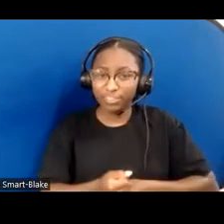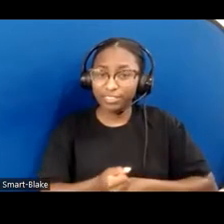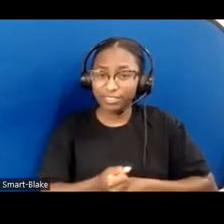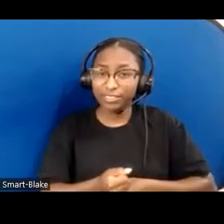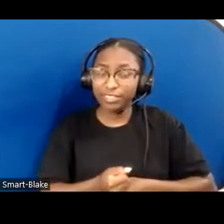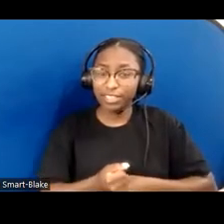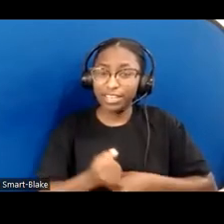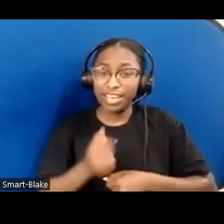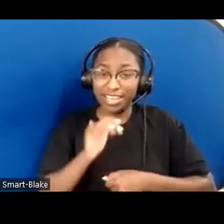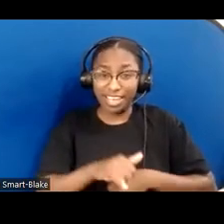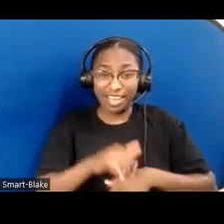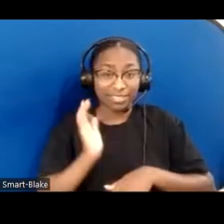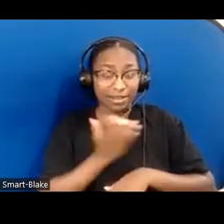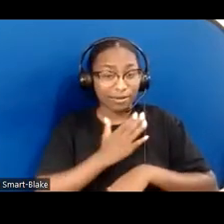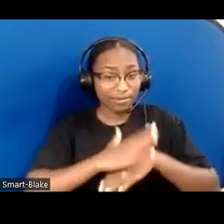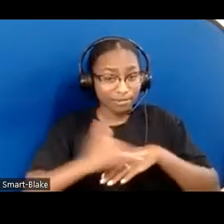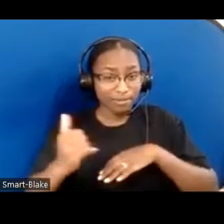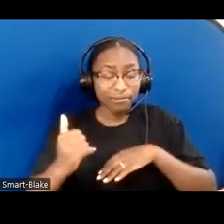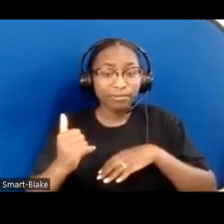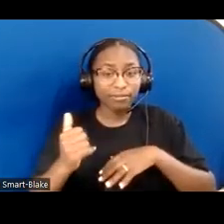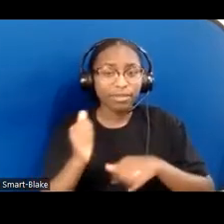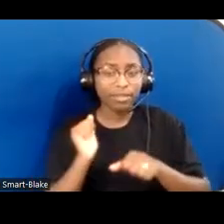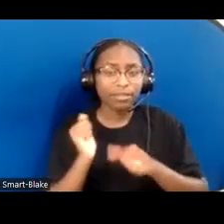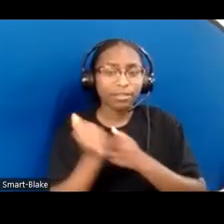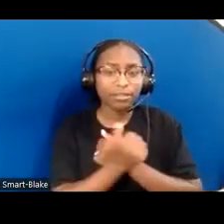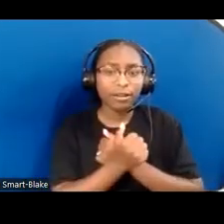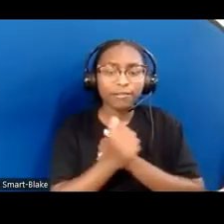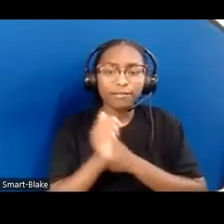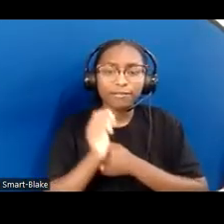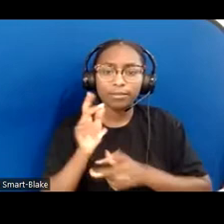with all we are, as lived out through lives of love, justice,